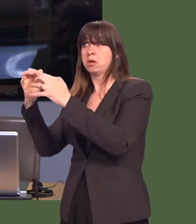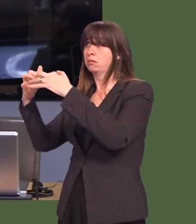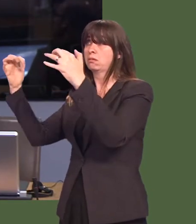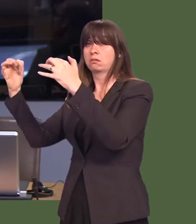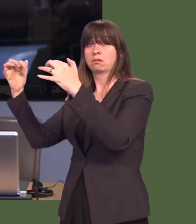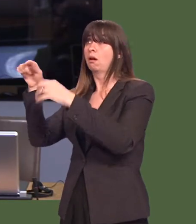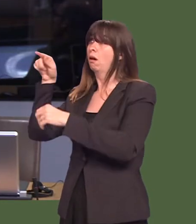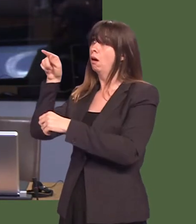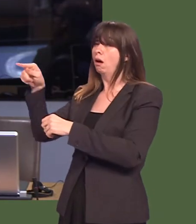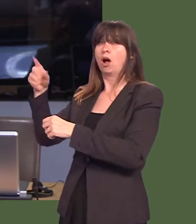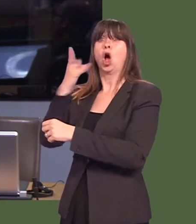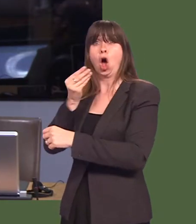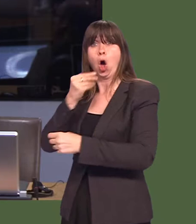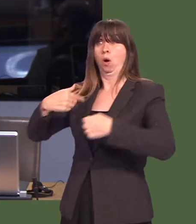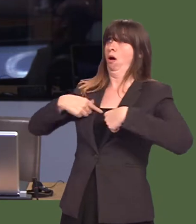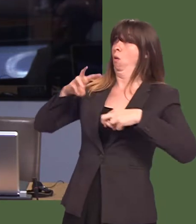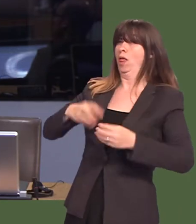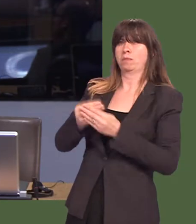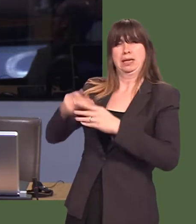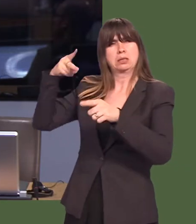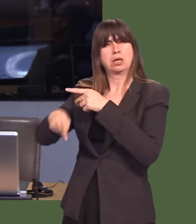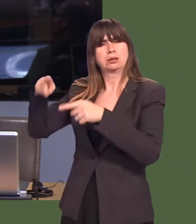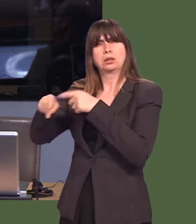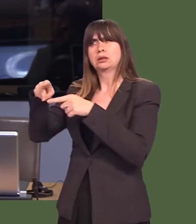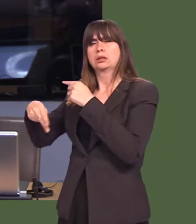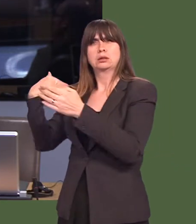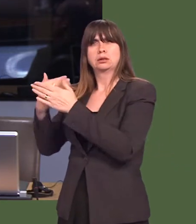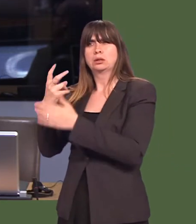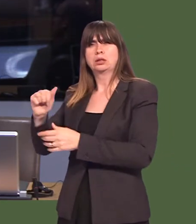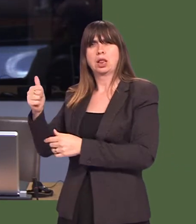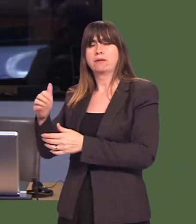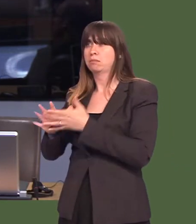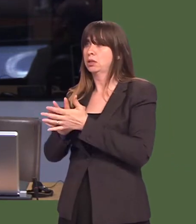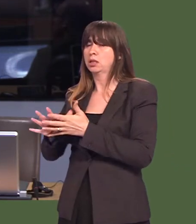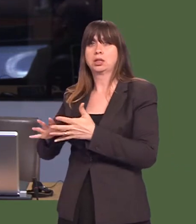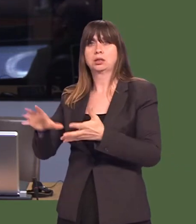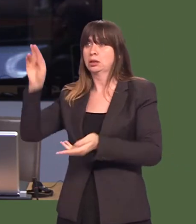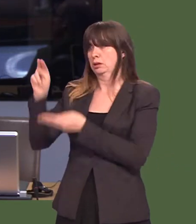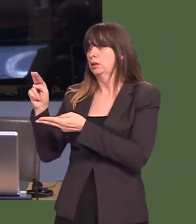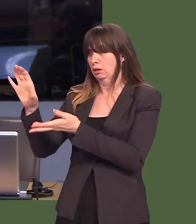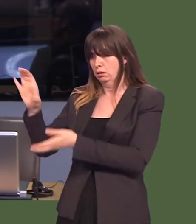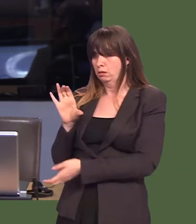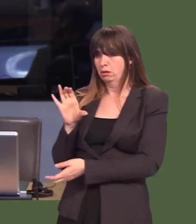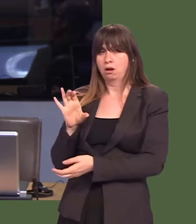over a third in spending on adult care since 2011, which has had severe financial consequences